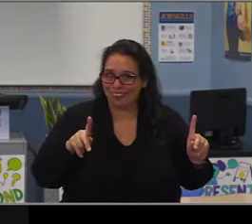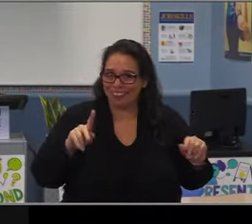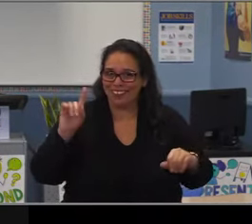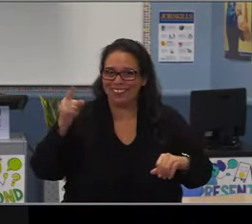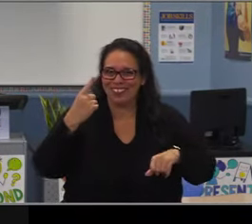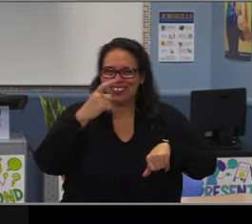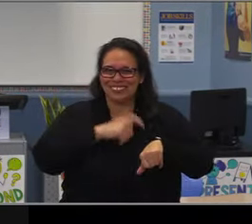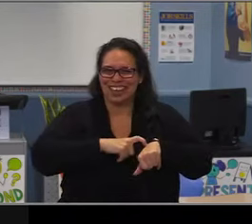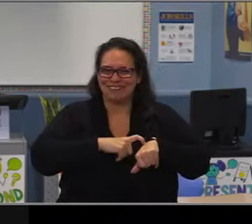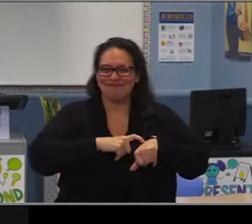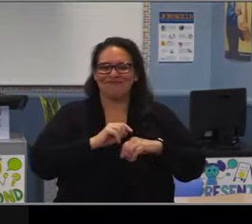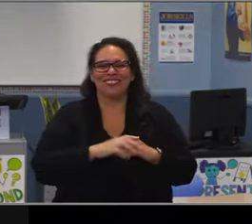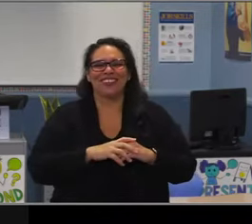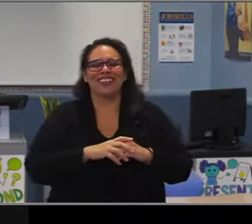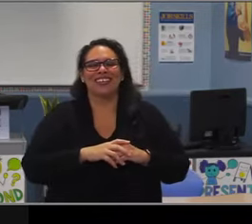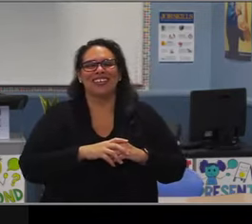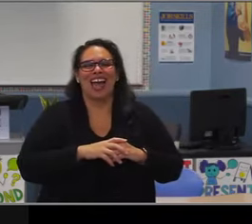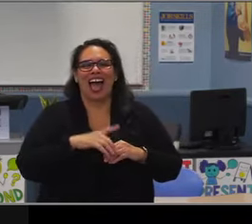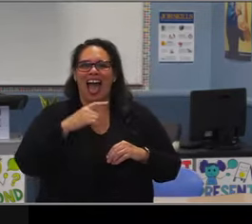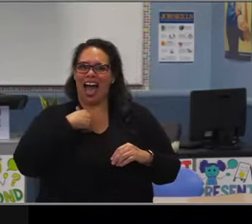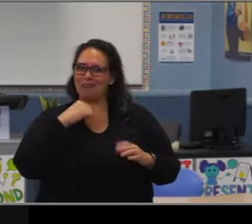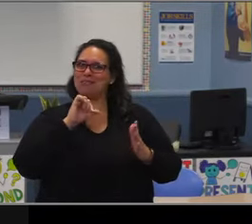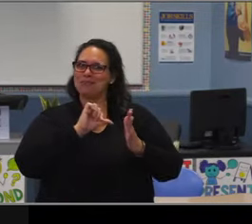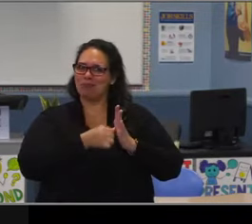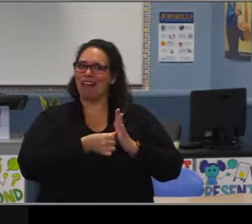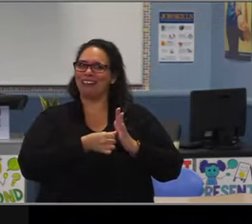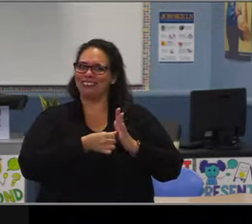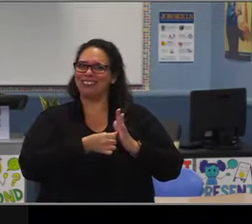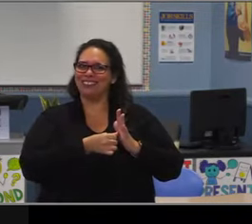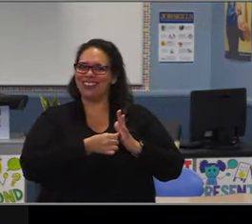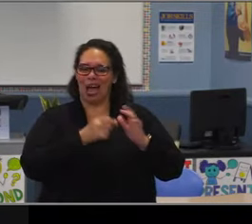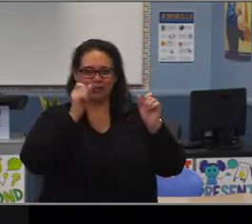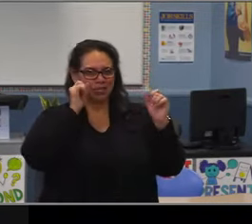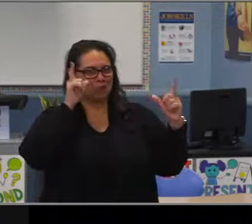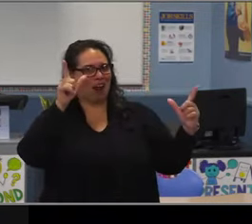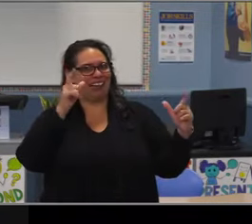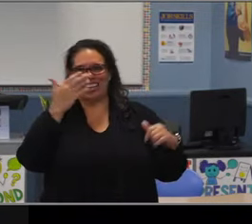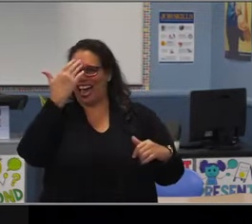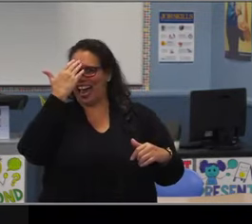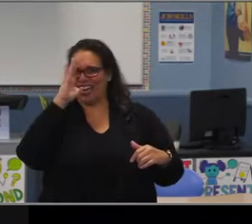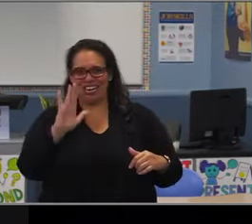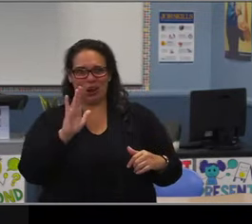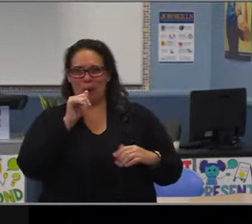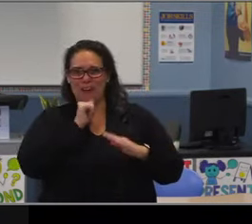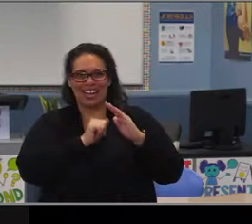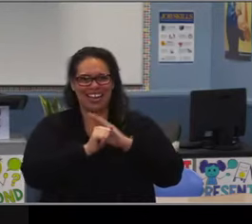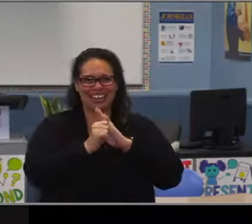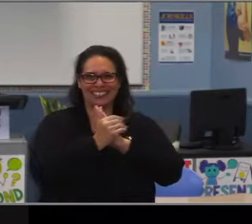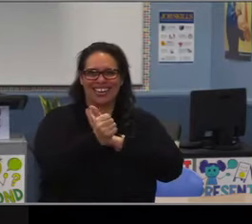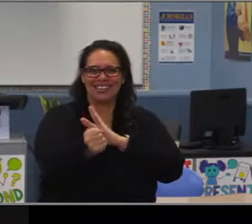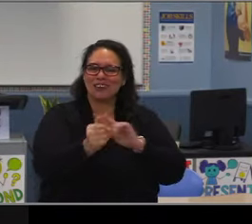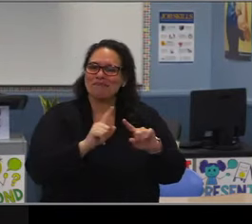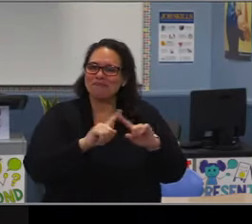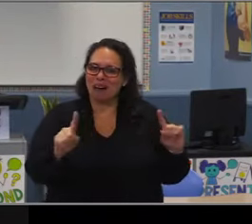you show value for everyone and everybody who's had the chance to work with you or connect with you or talk with you